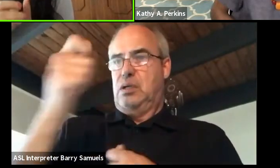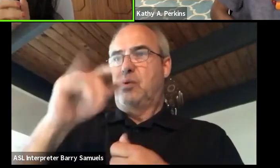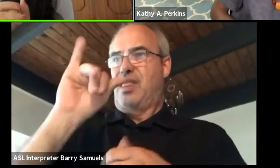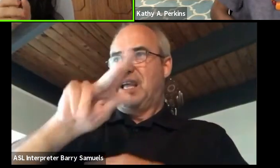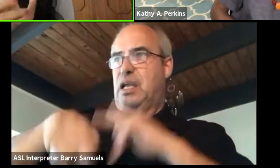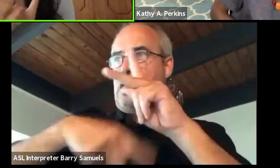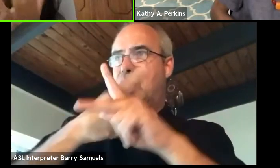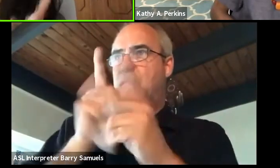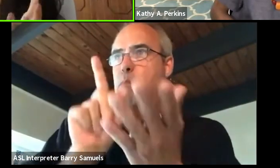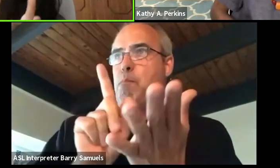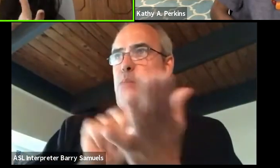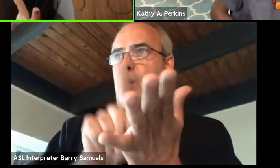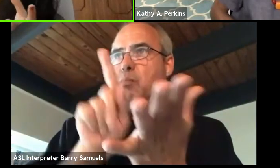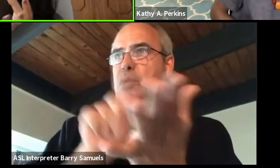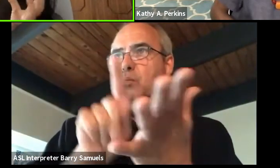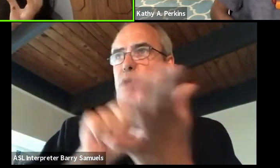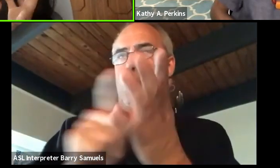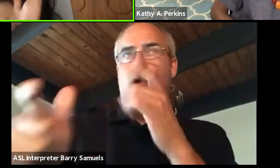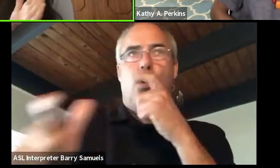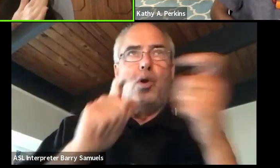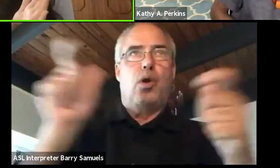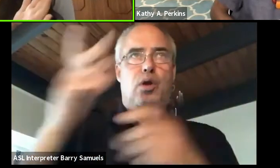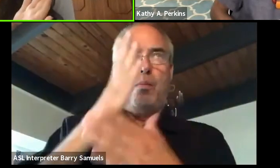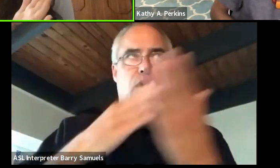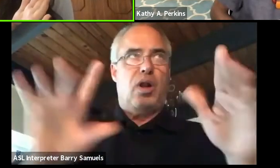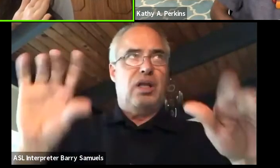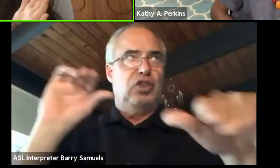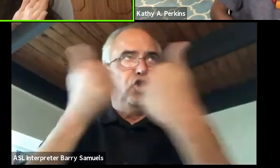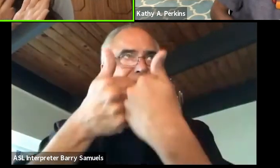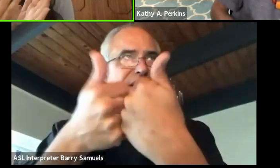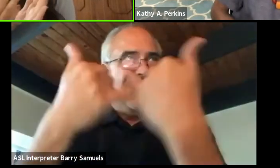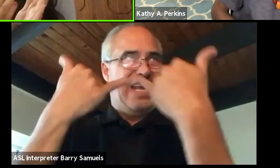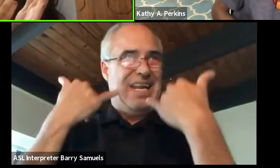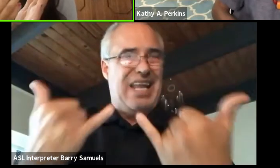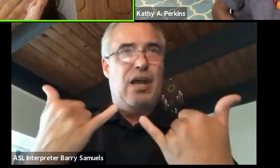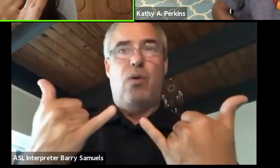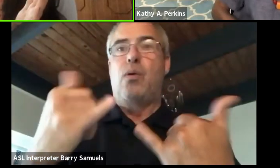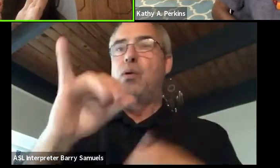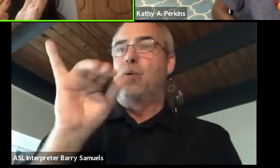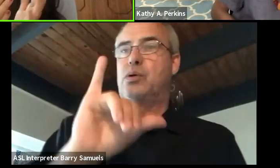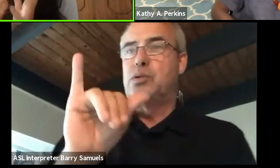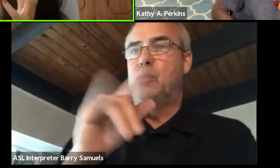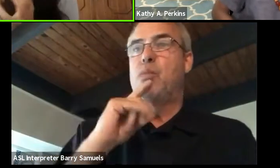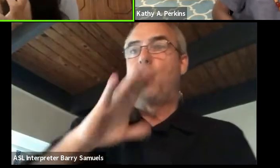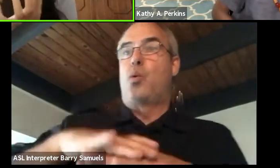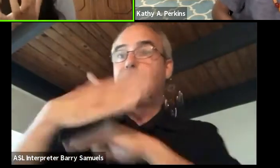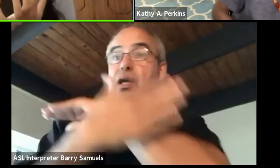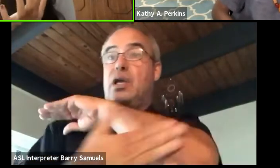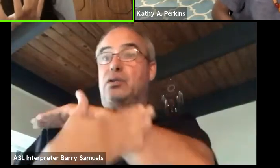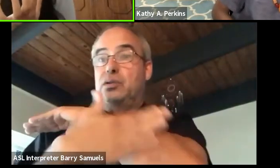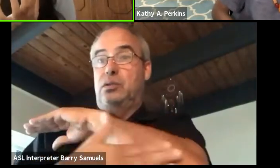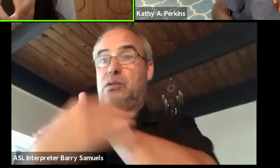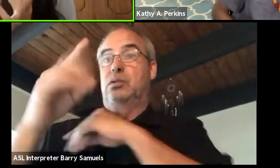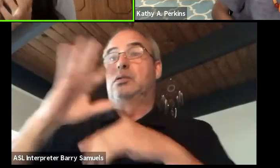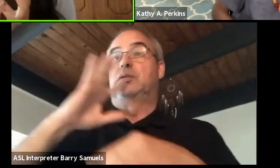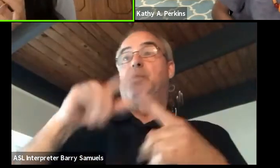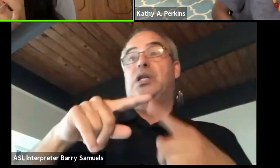because a large part of the challenge at this moment as well on the continent, I can speak to Kenya specifically as well,